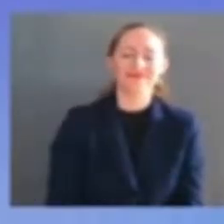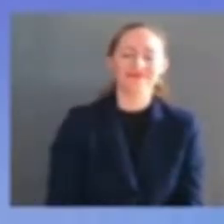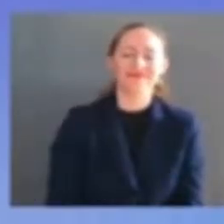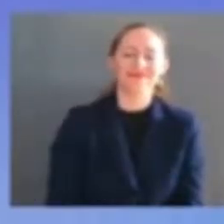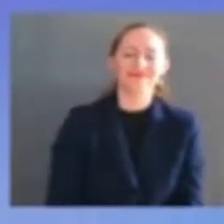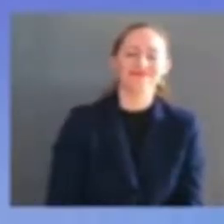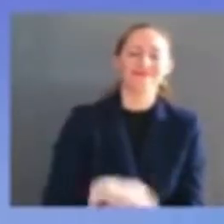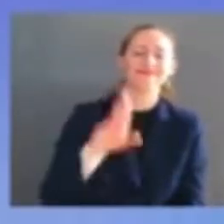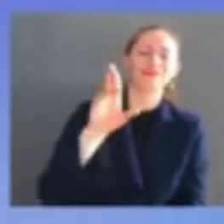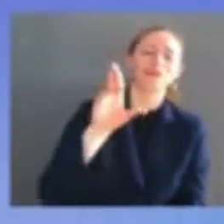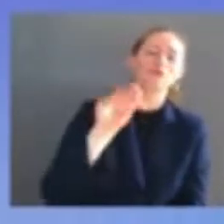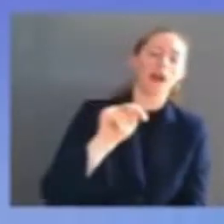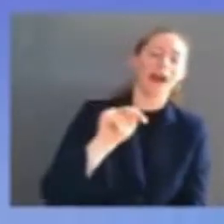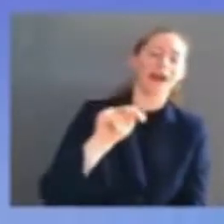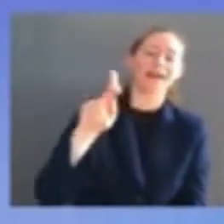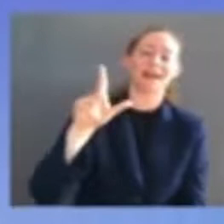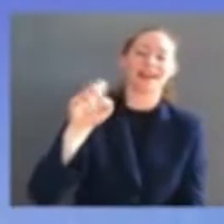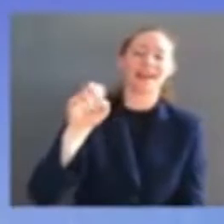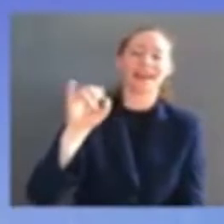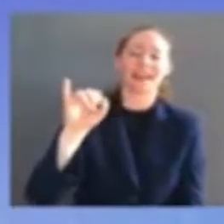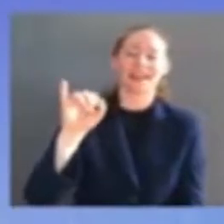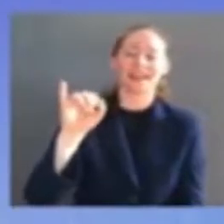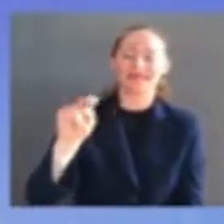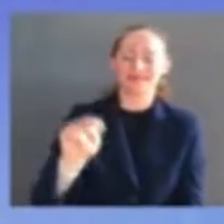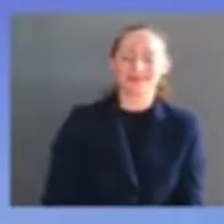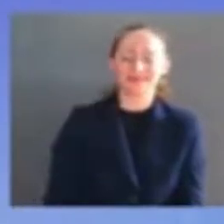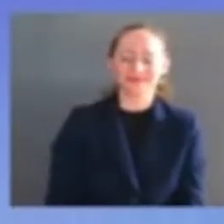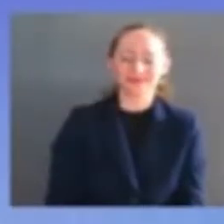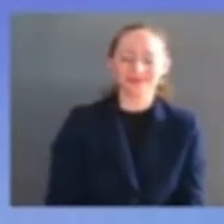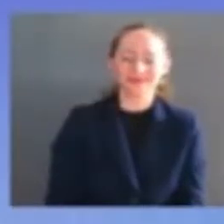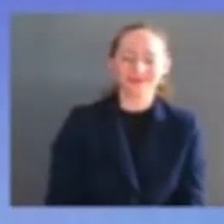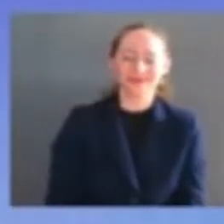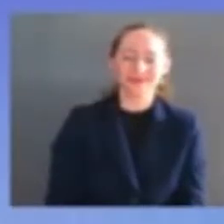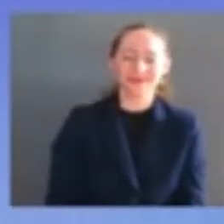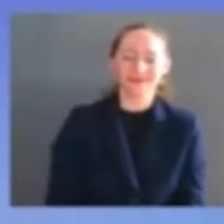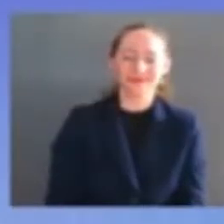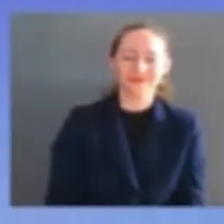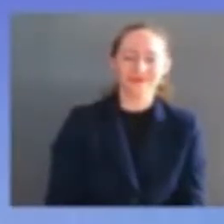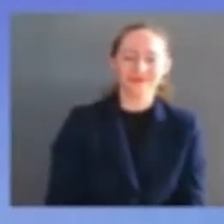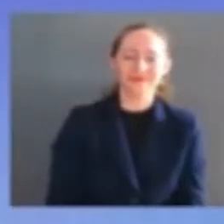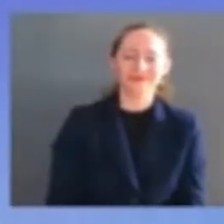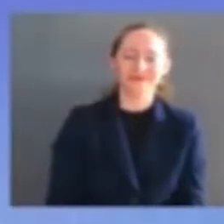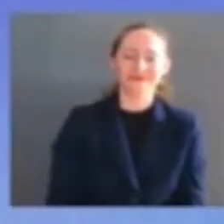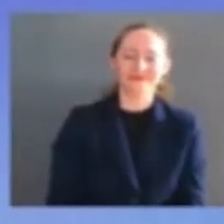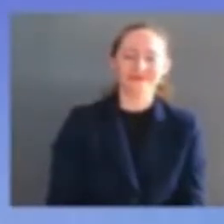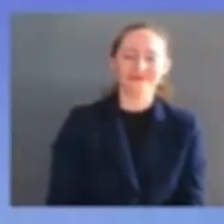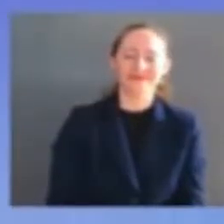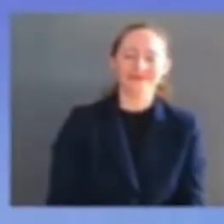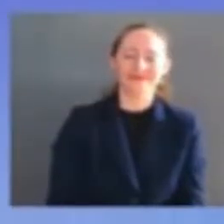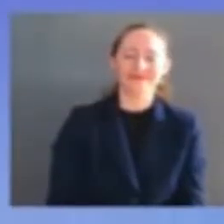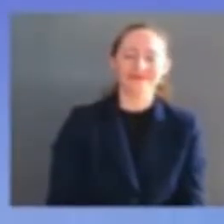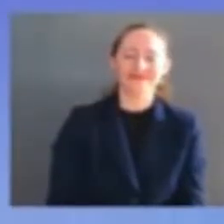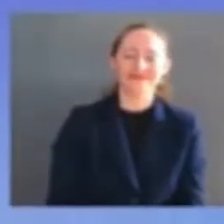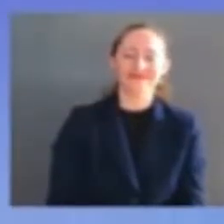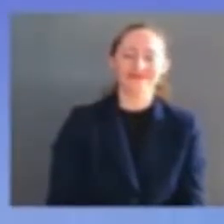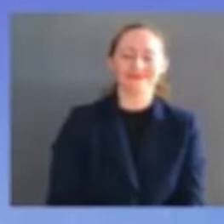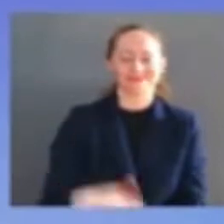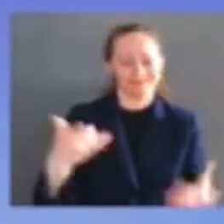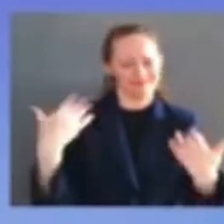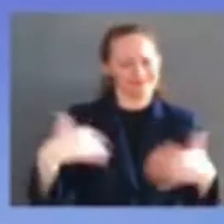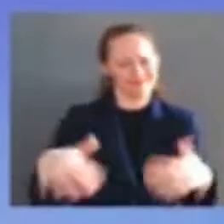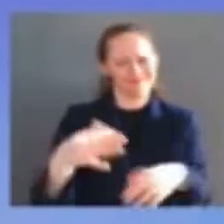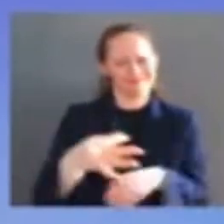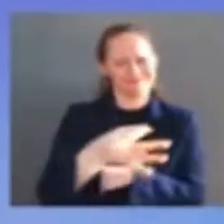they led an extraordinarily talented team of white house staffers in the herculean effort that was